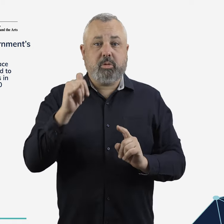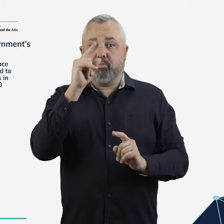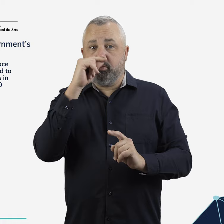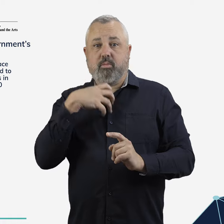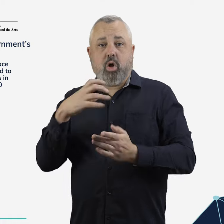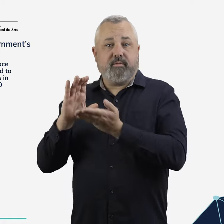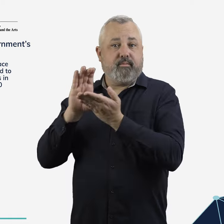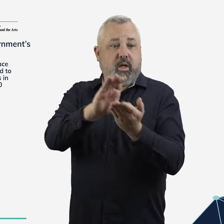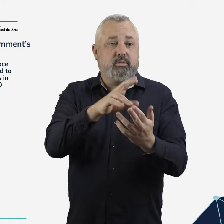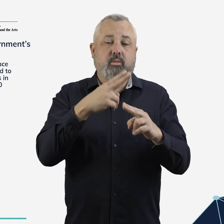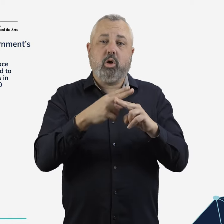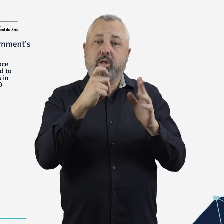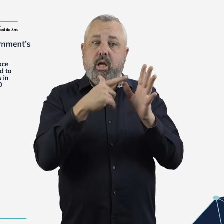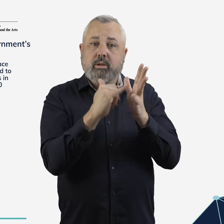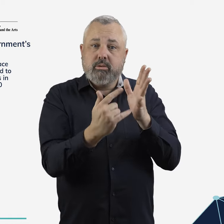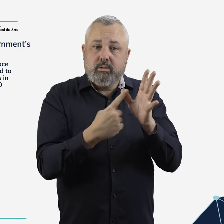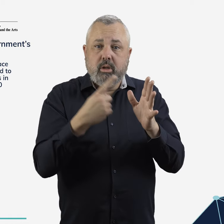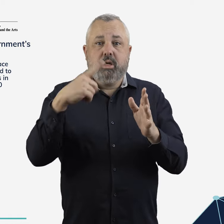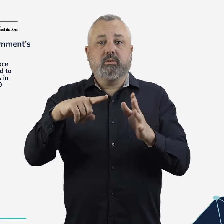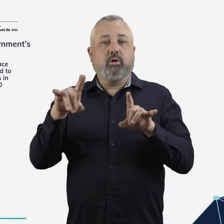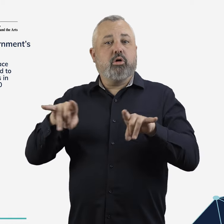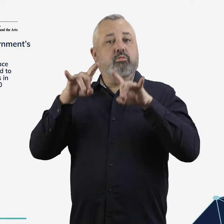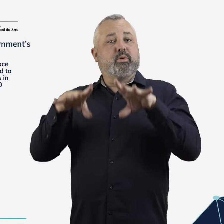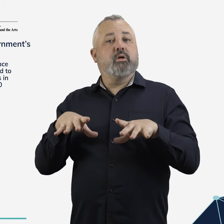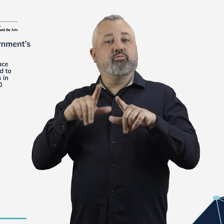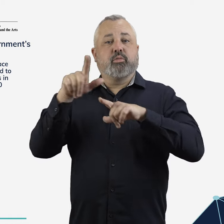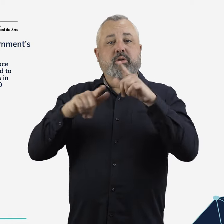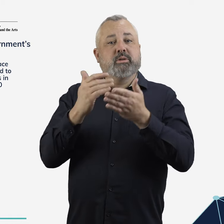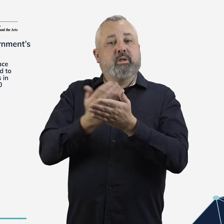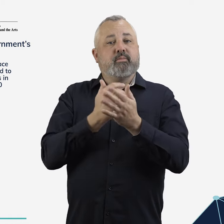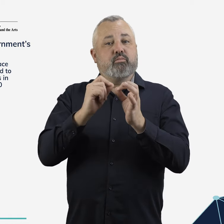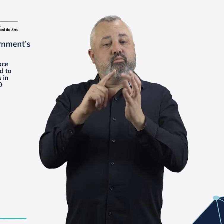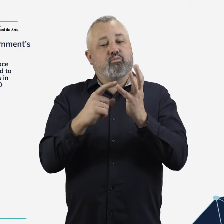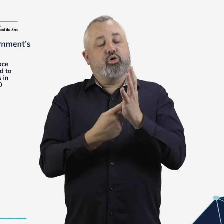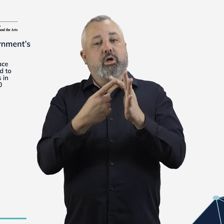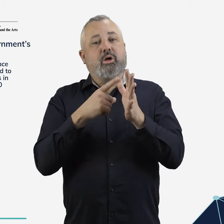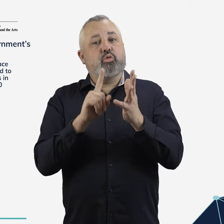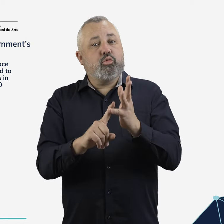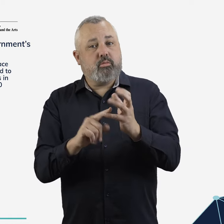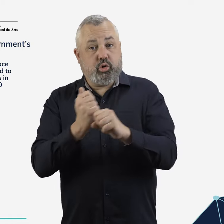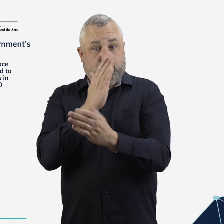New funding arrangements for CASA and the Australian Transport Safety Bureau are being